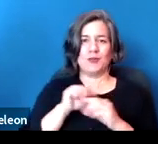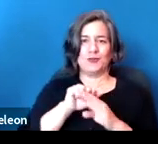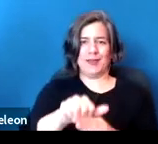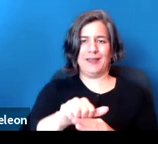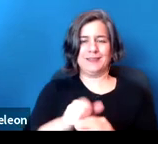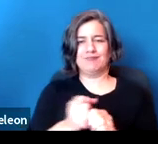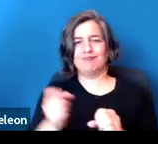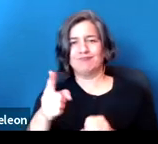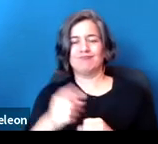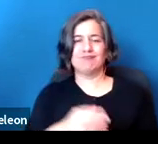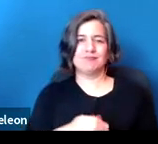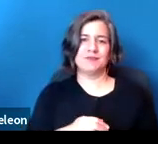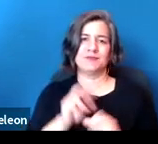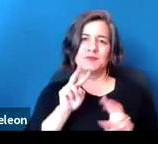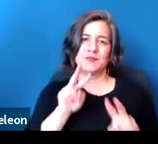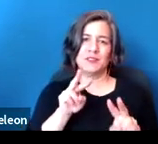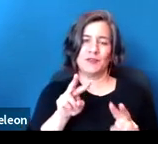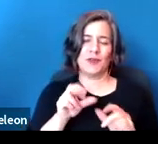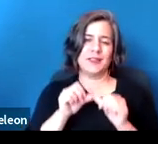and we really look forward to continuing to do this.